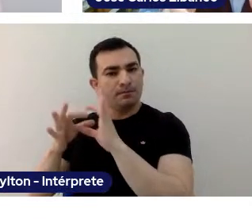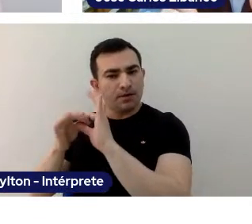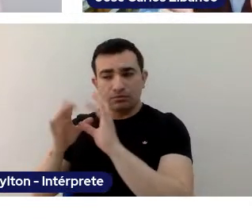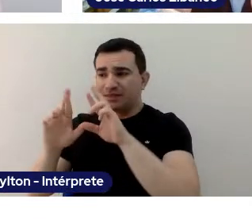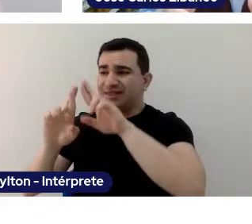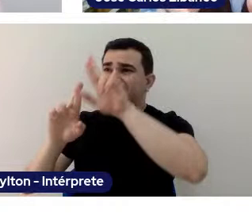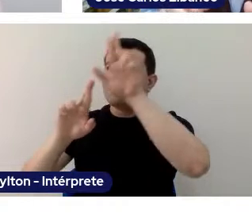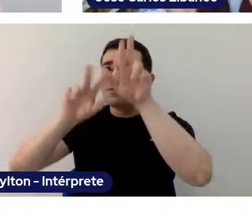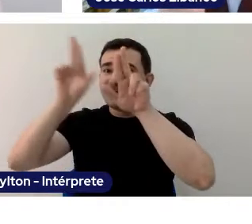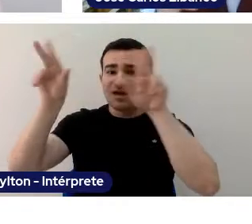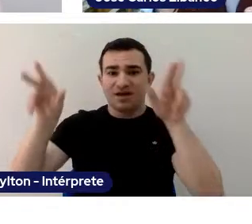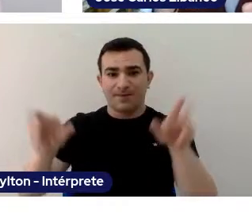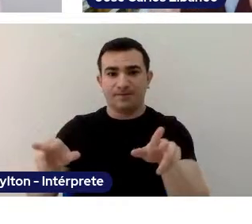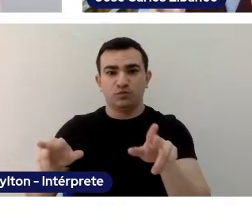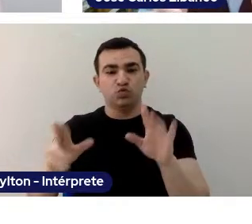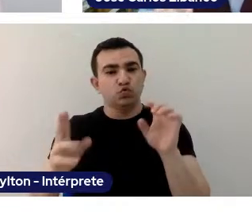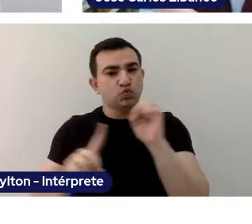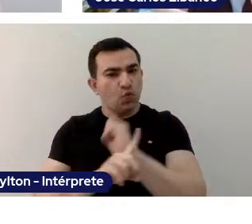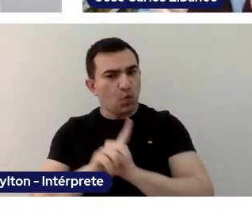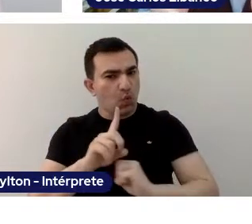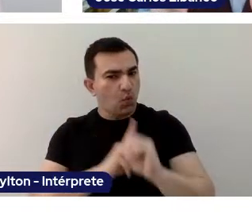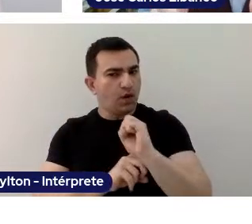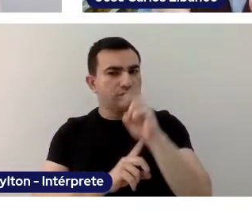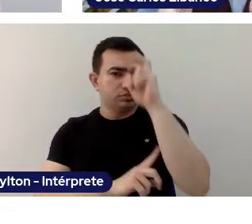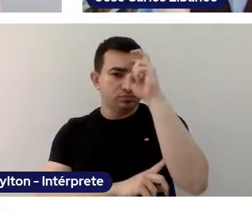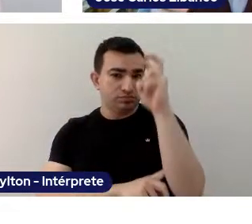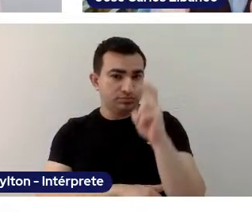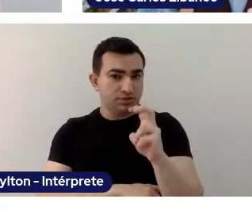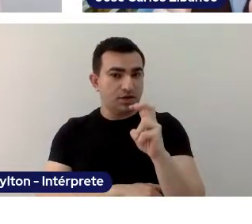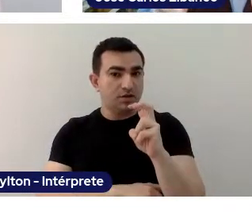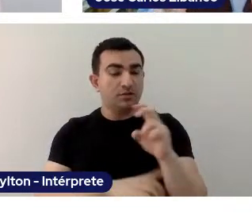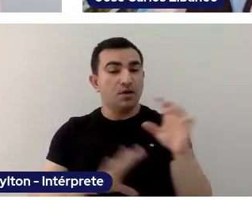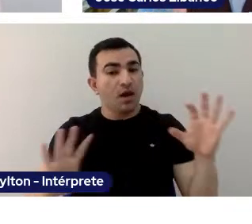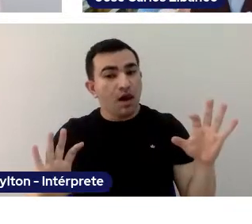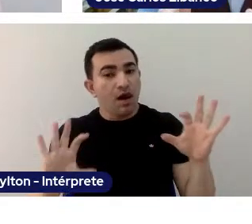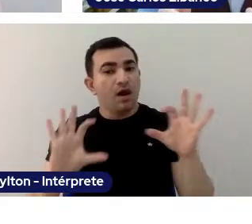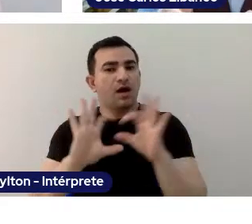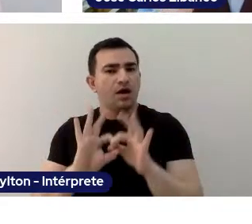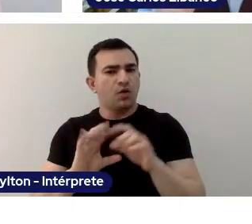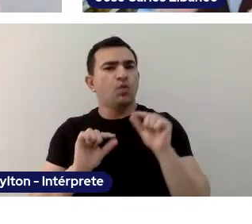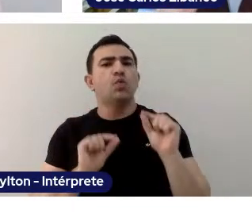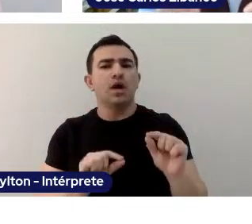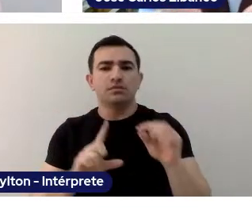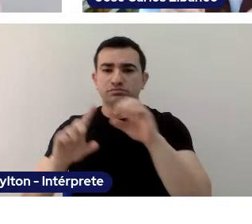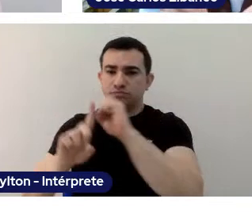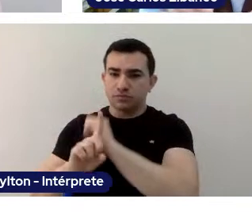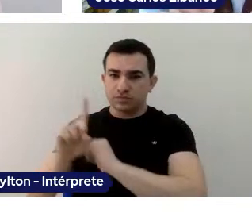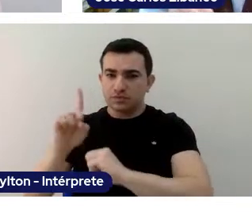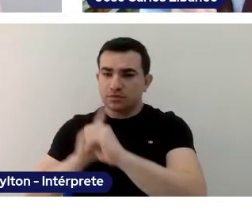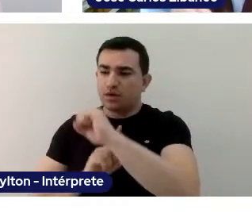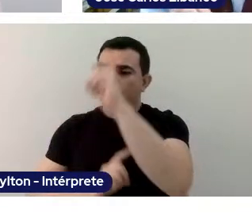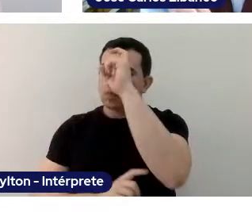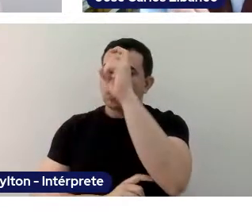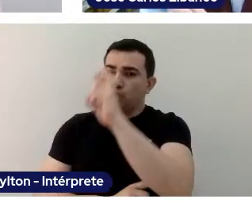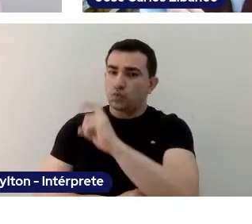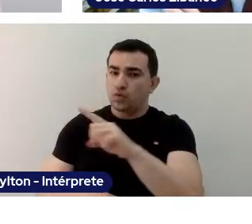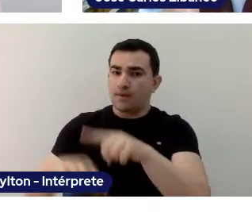and intertwined with the student's social, cultural and material conditions.